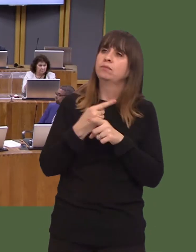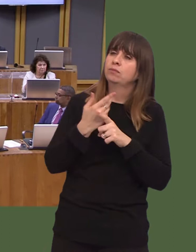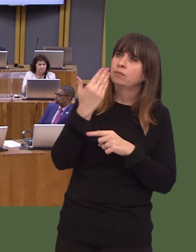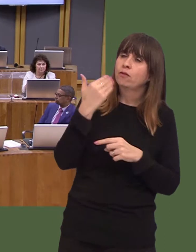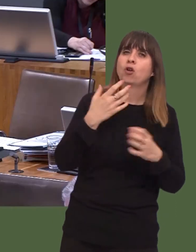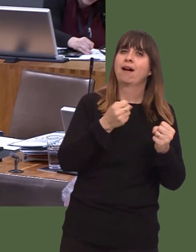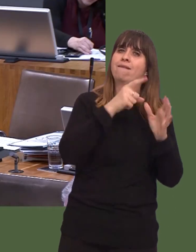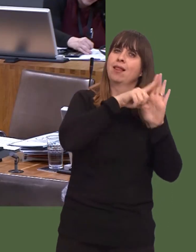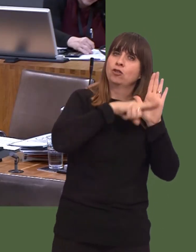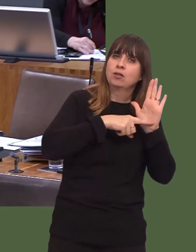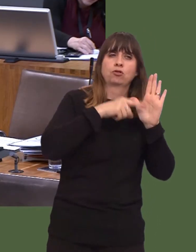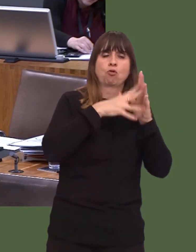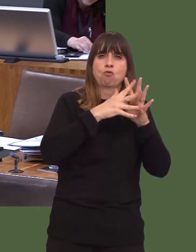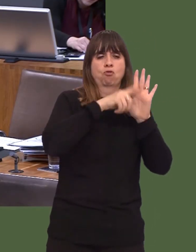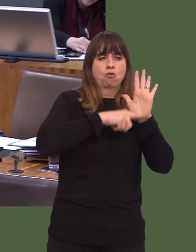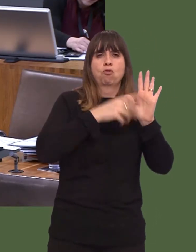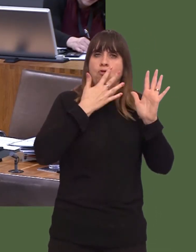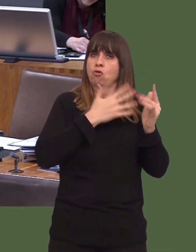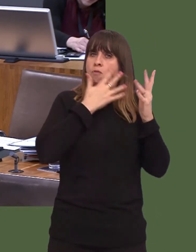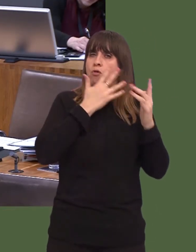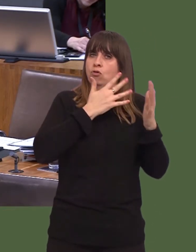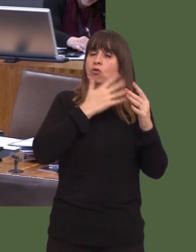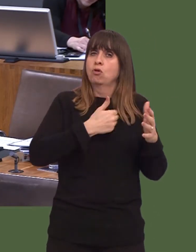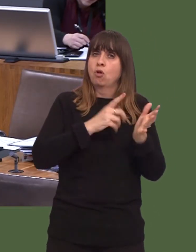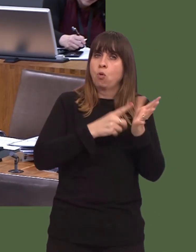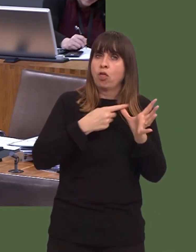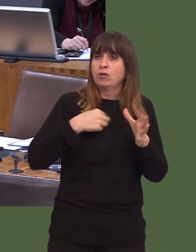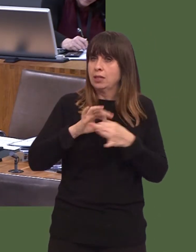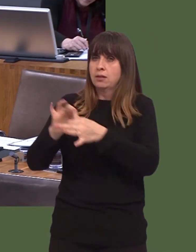We of course continue to work with all local authorities to ensure greater consistency